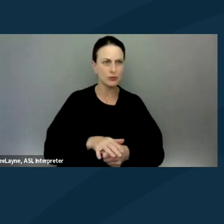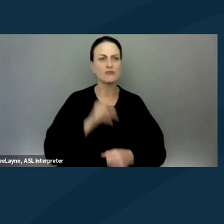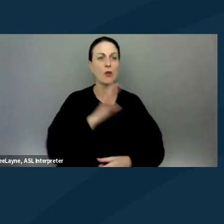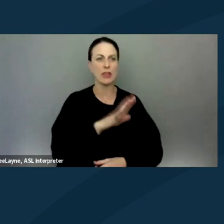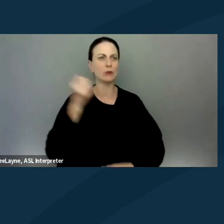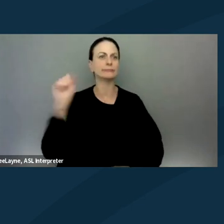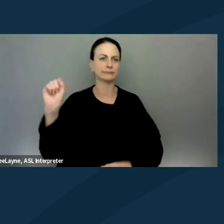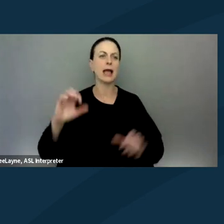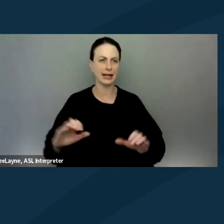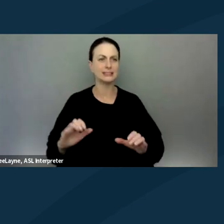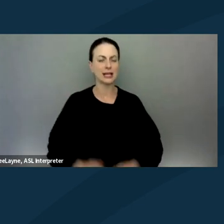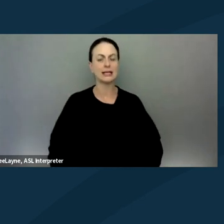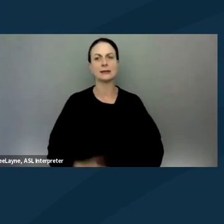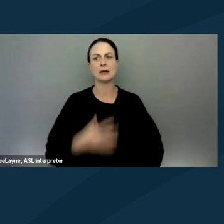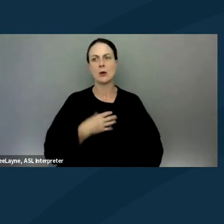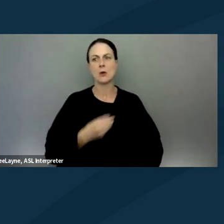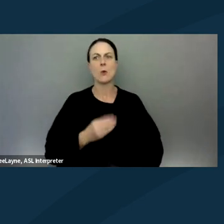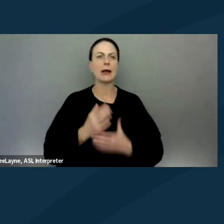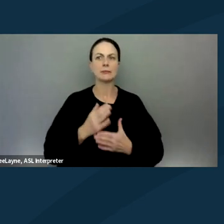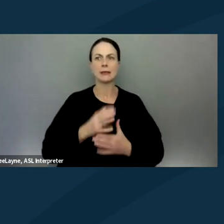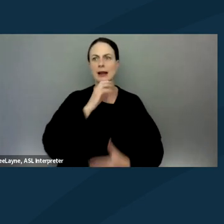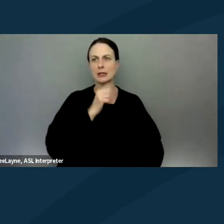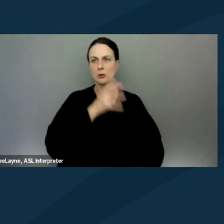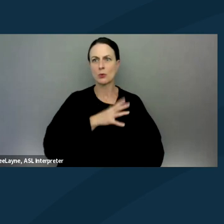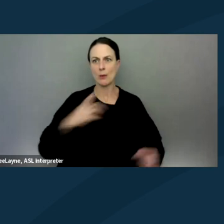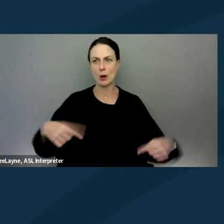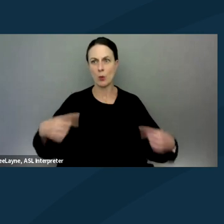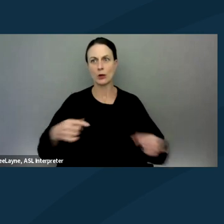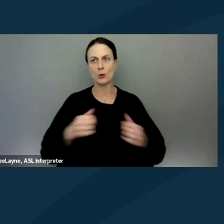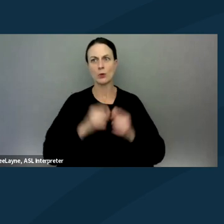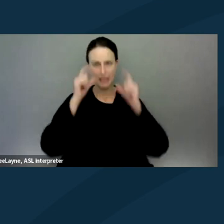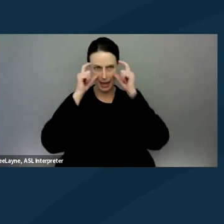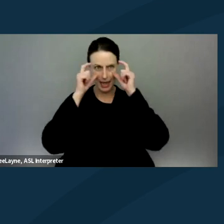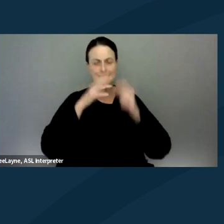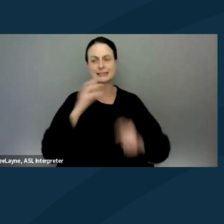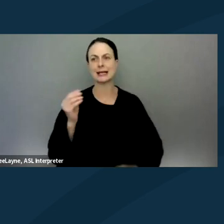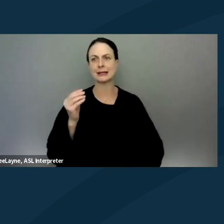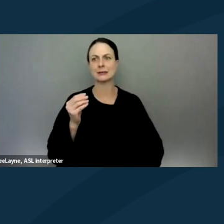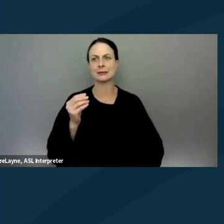A White middle-aged woman in a wheelchair with glasses and a student's high.